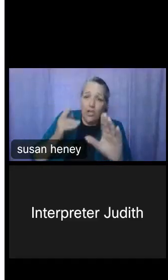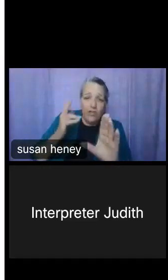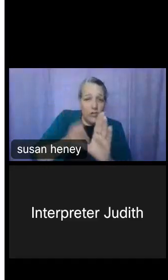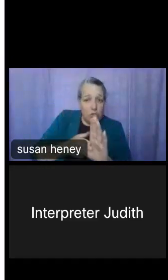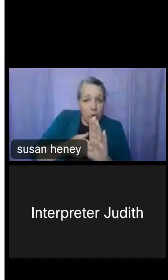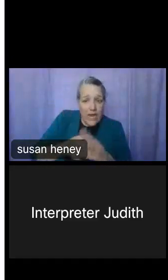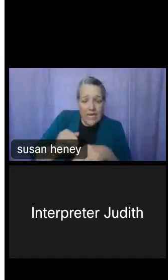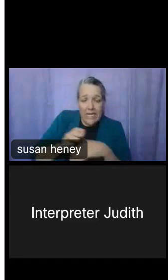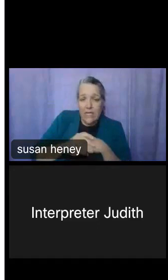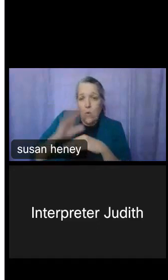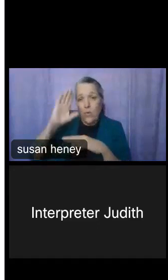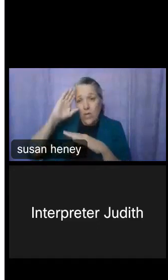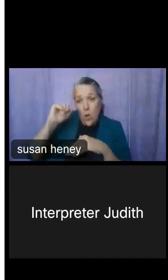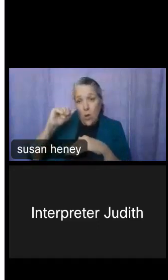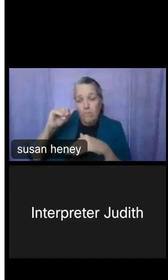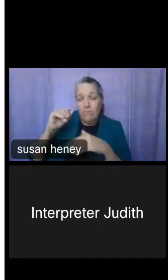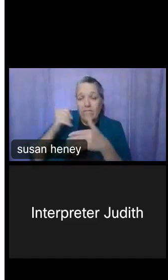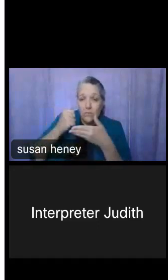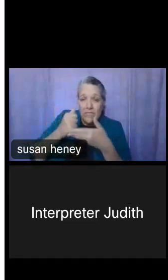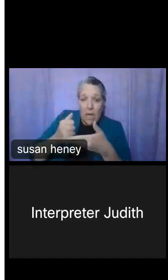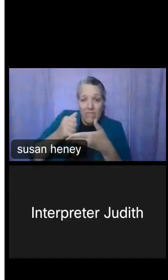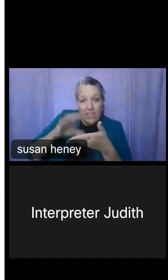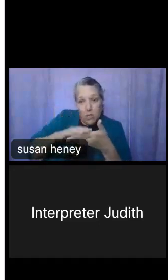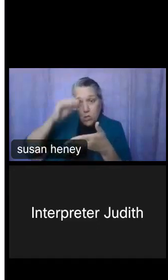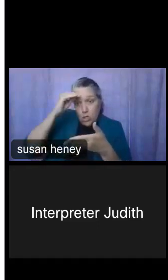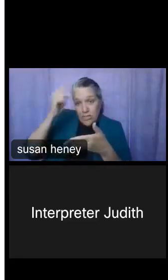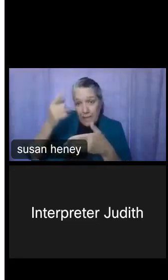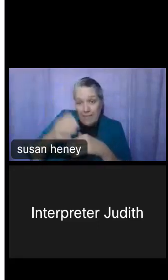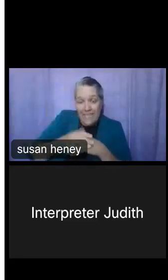hope that you learned from this, and we are here if you ever need anything else, so thank